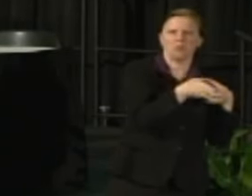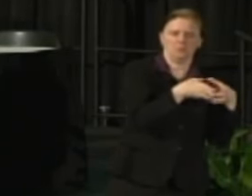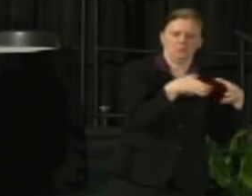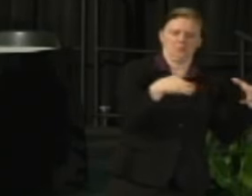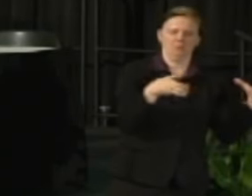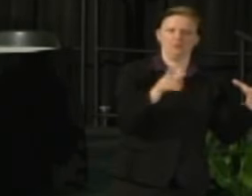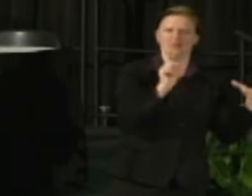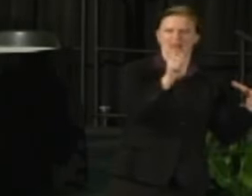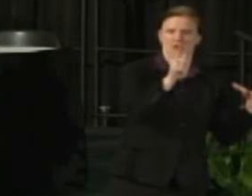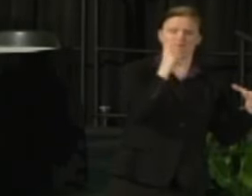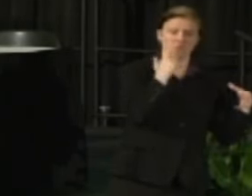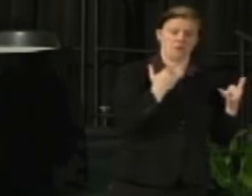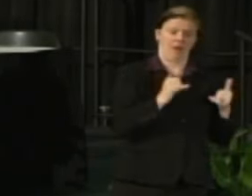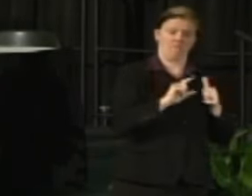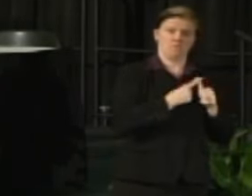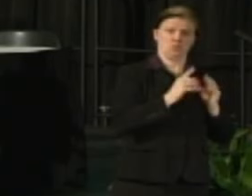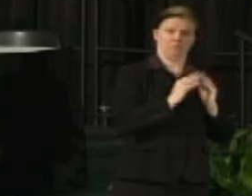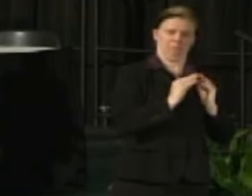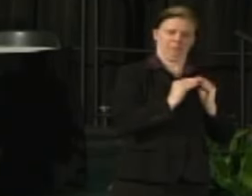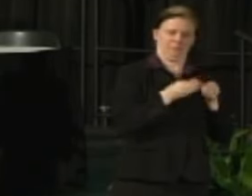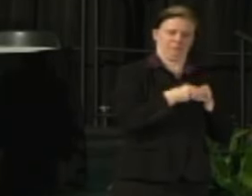but for the first task it needs to be small and nimble.